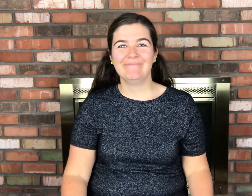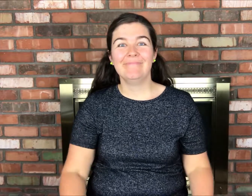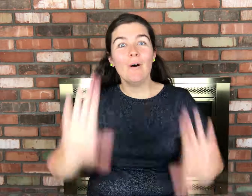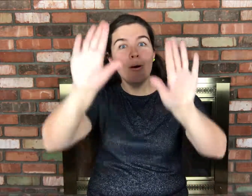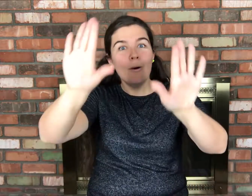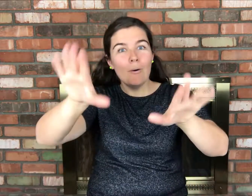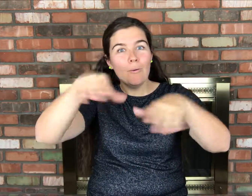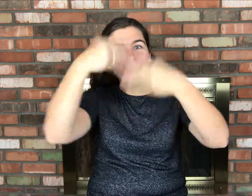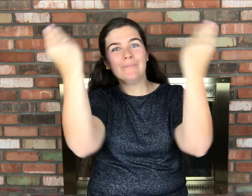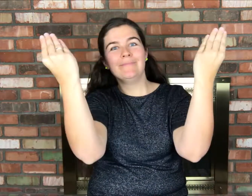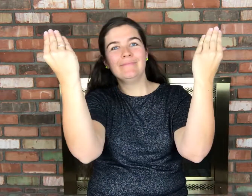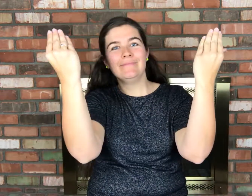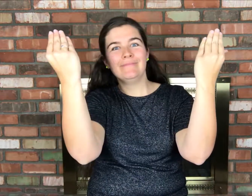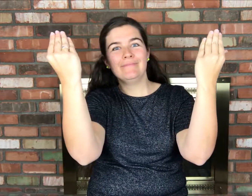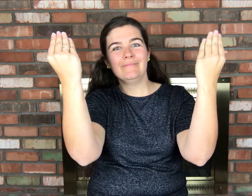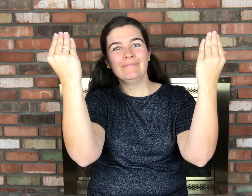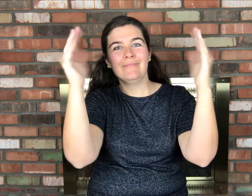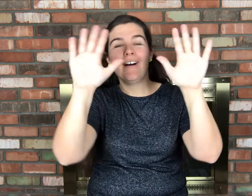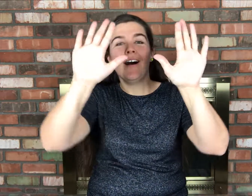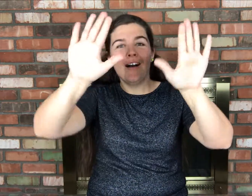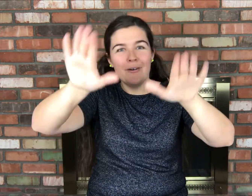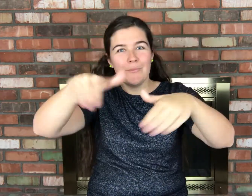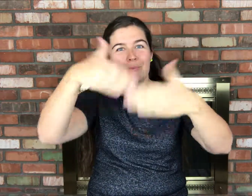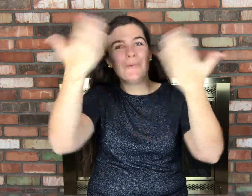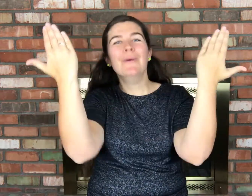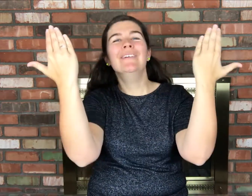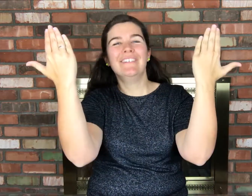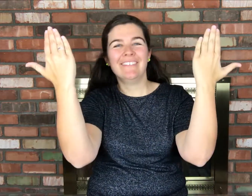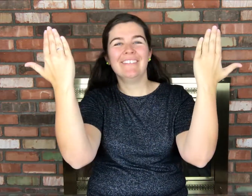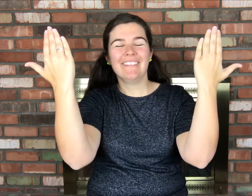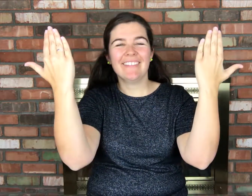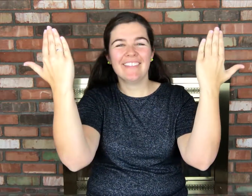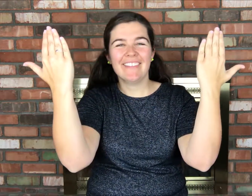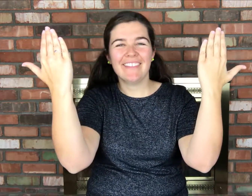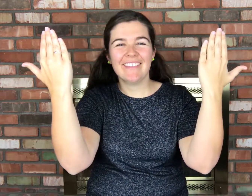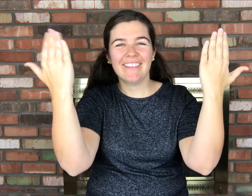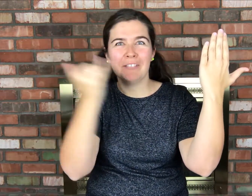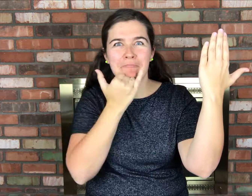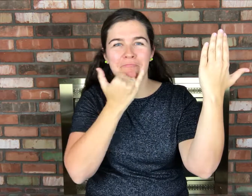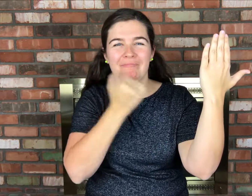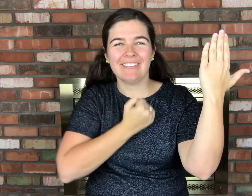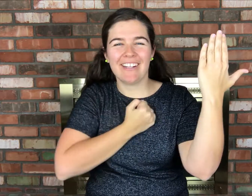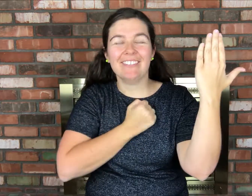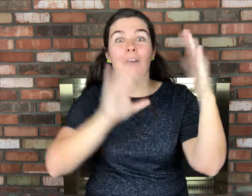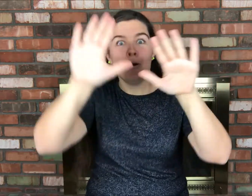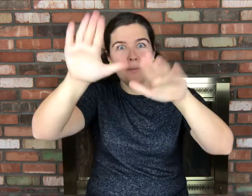DAY (oops sorry)